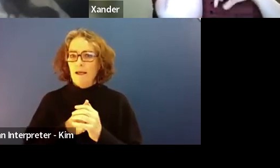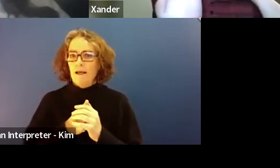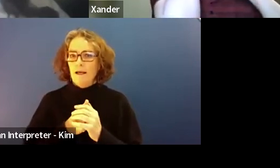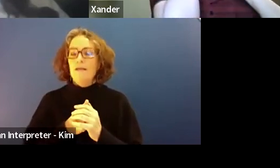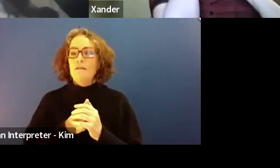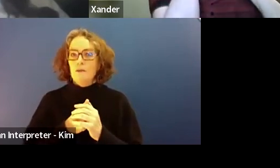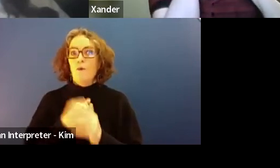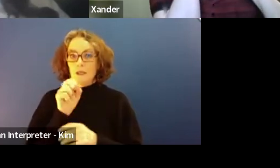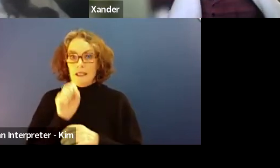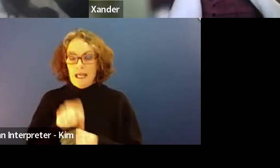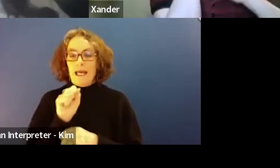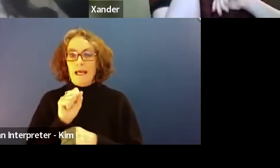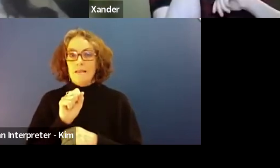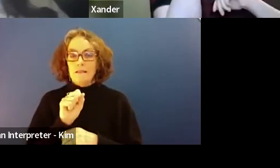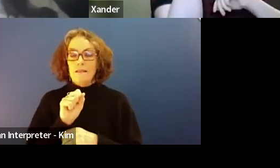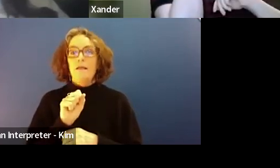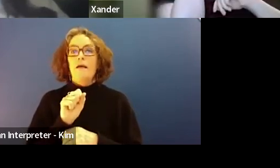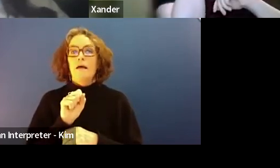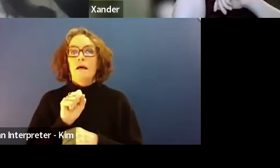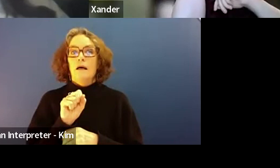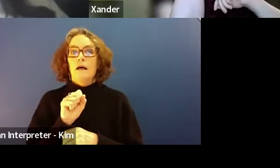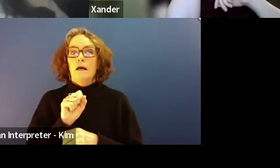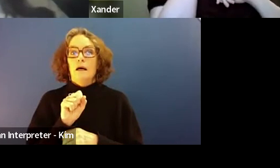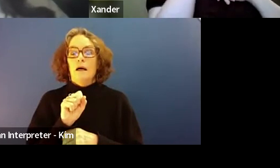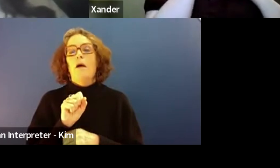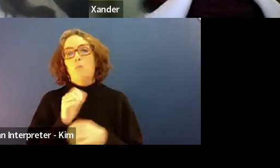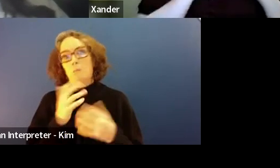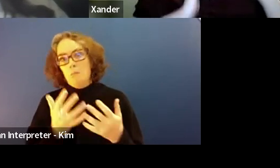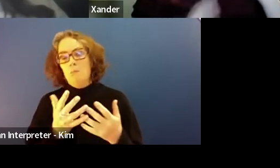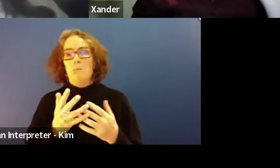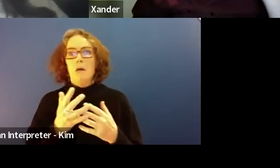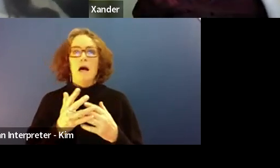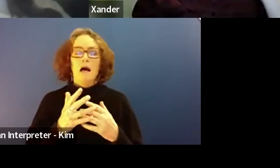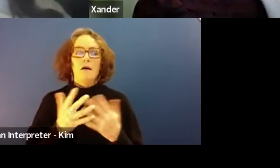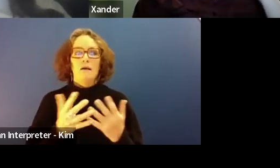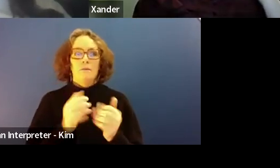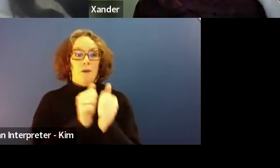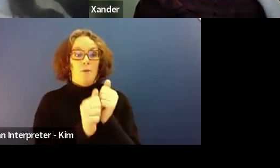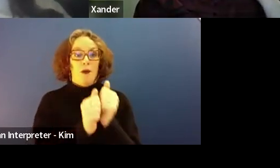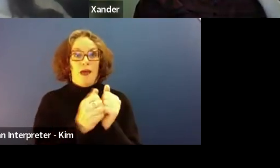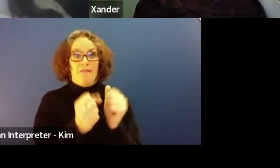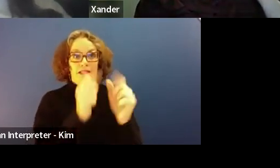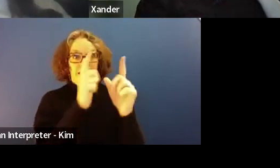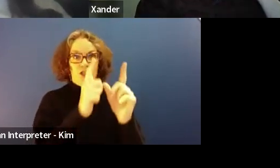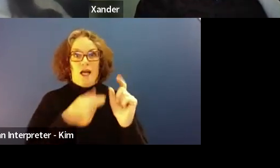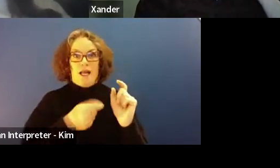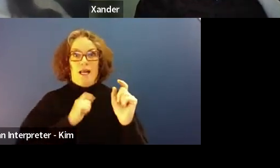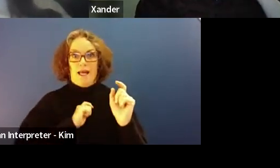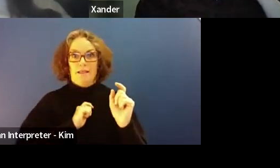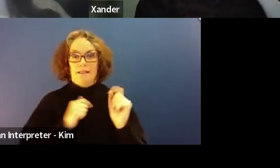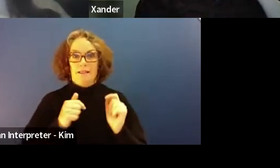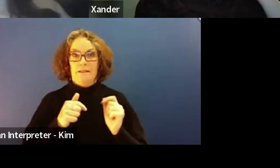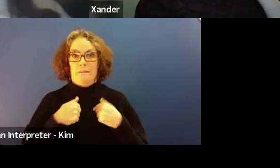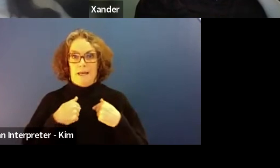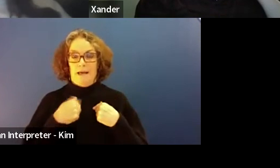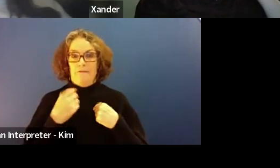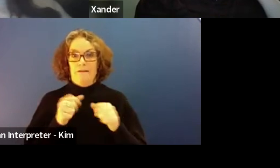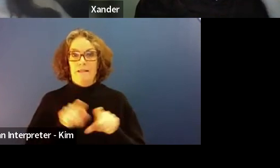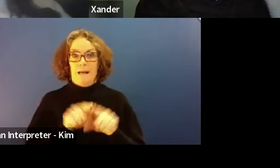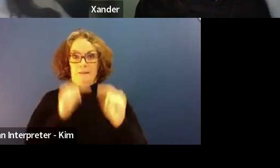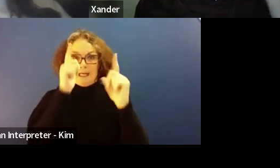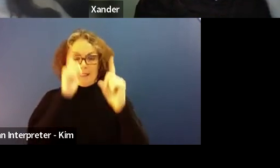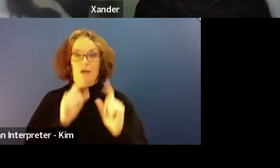Yes, it was beneficial to have teachers back to back with I'd rather say would have extension and then I would have expectation that was a really good progression for me.